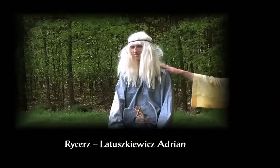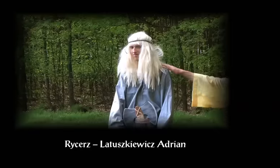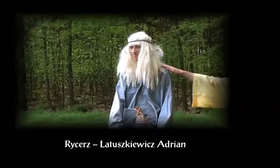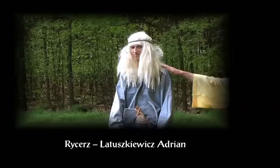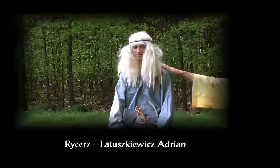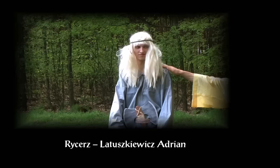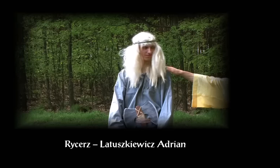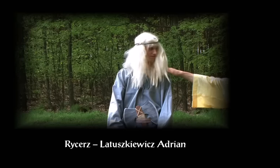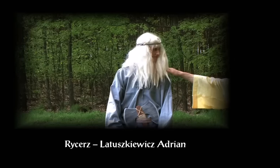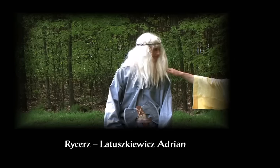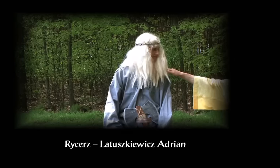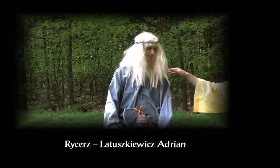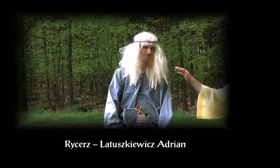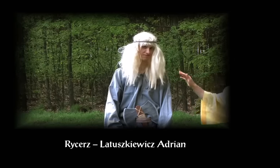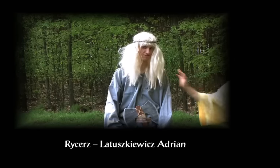Warrior